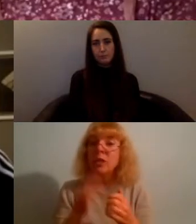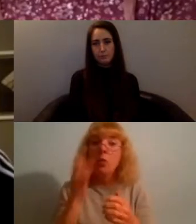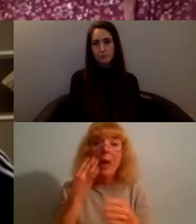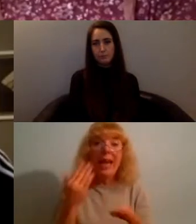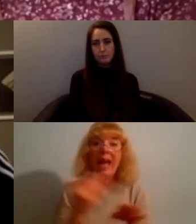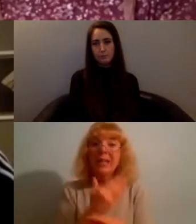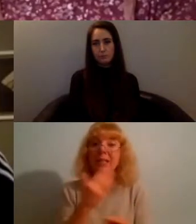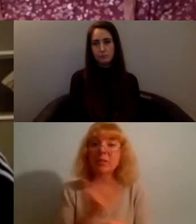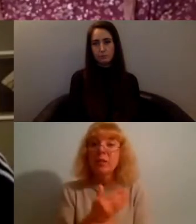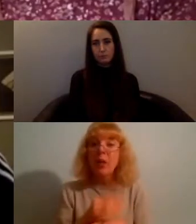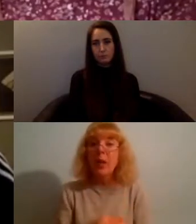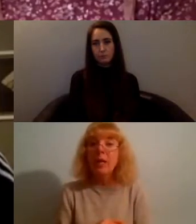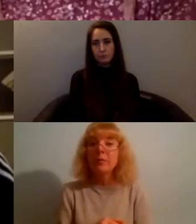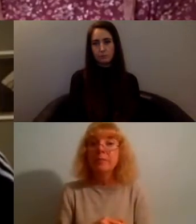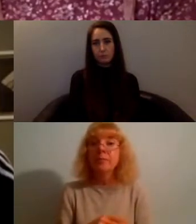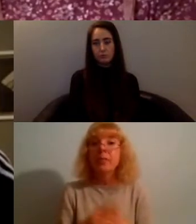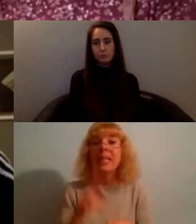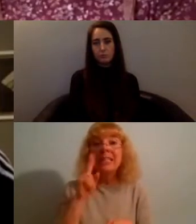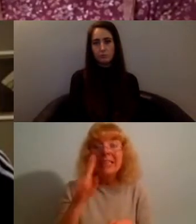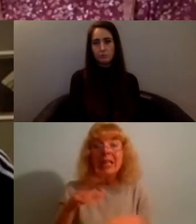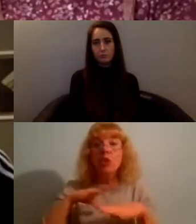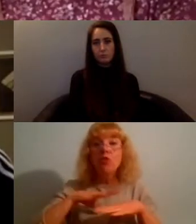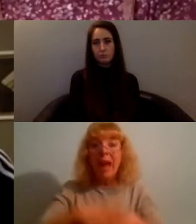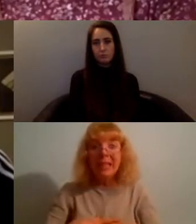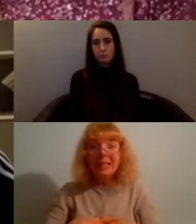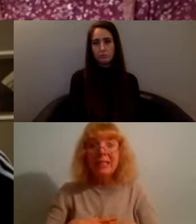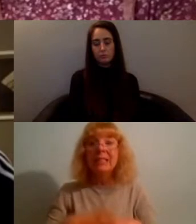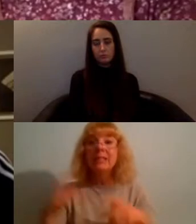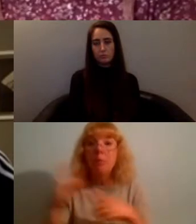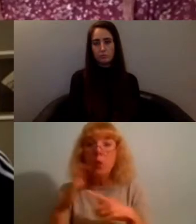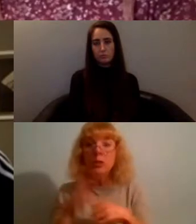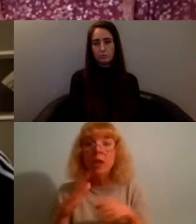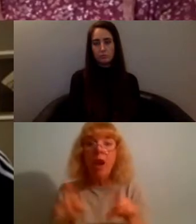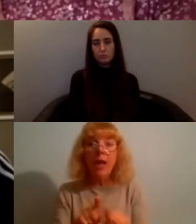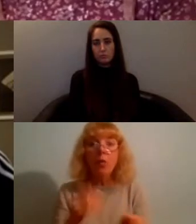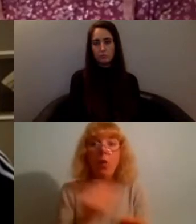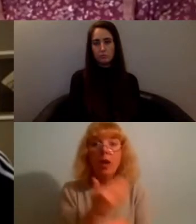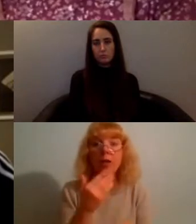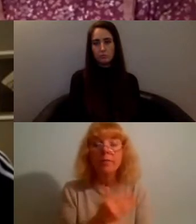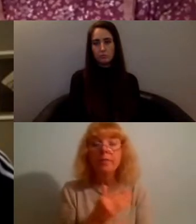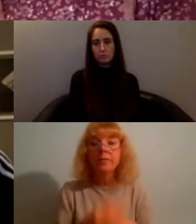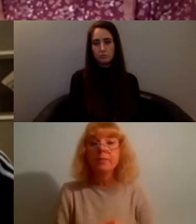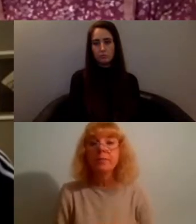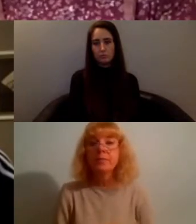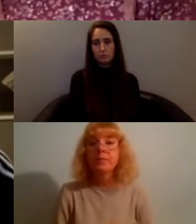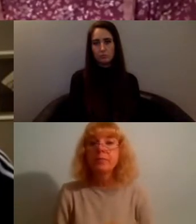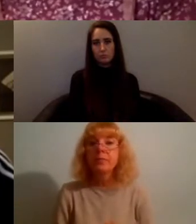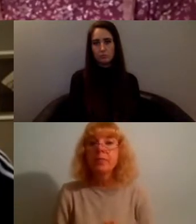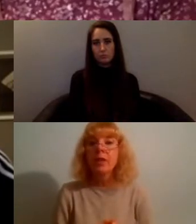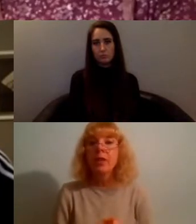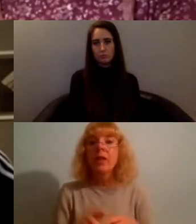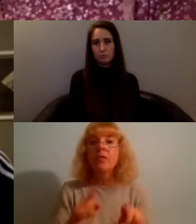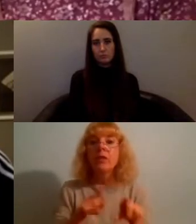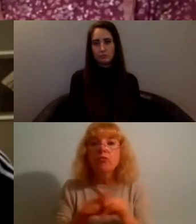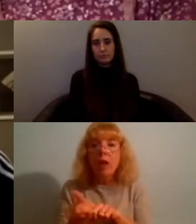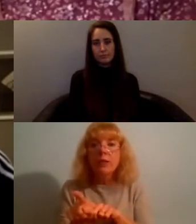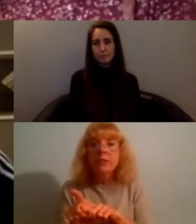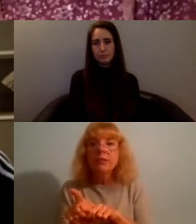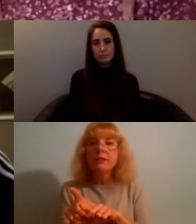seeing you rest is just as important as seeing you at work I think if we try and like build that into our kind of like structures of working